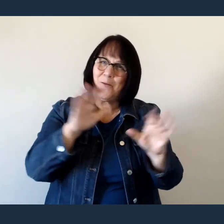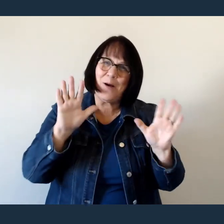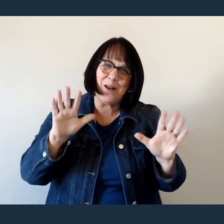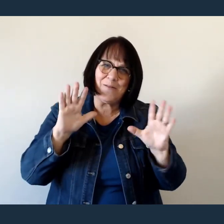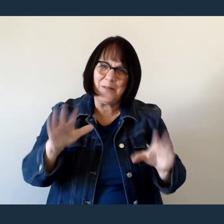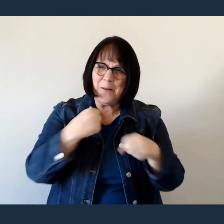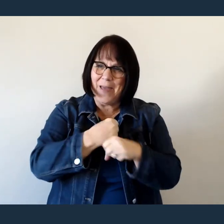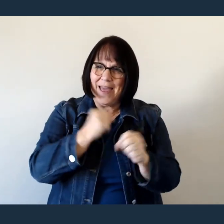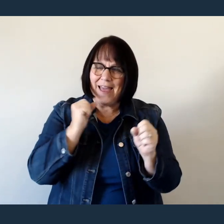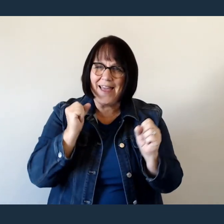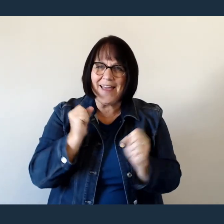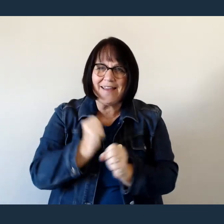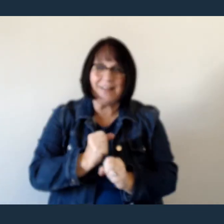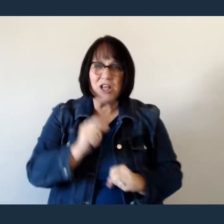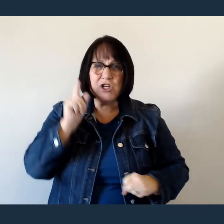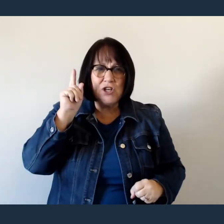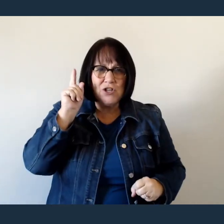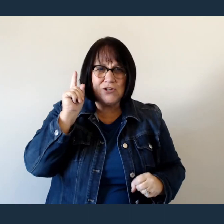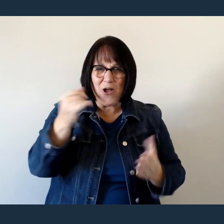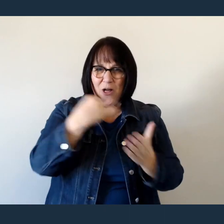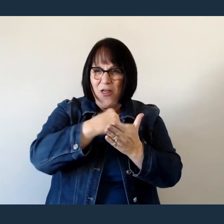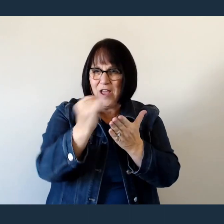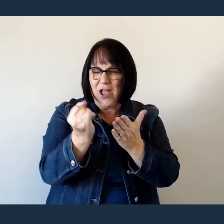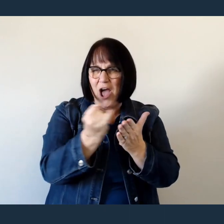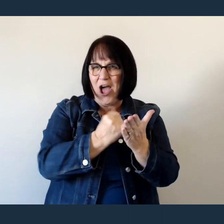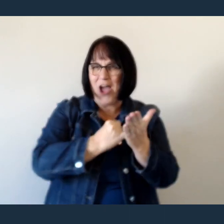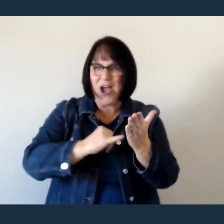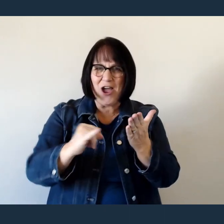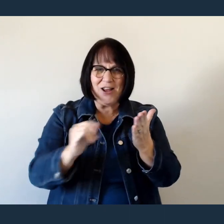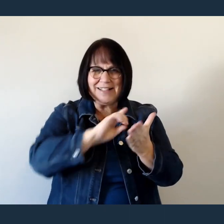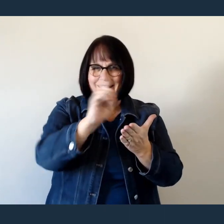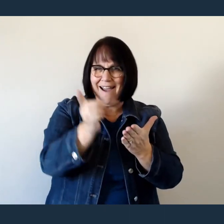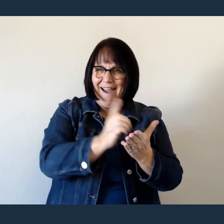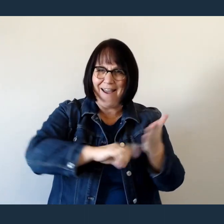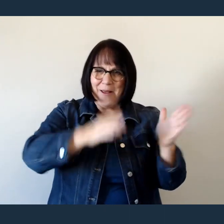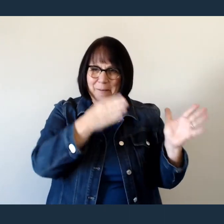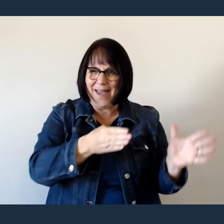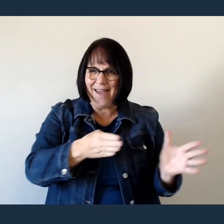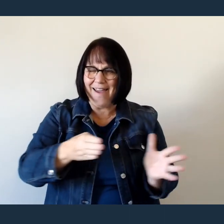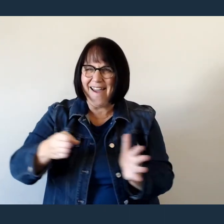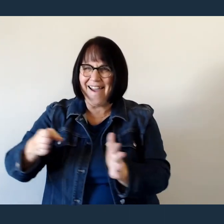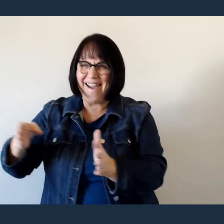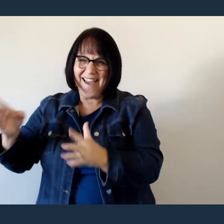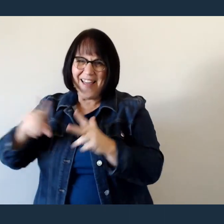You're an artist and a potter I'm the canvas and the clay